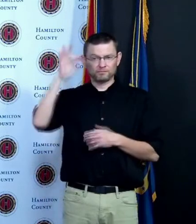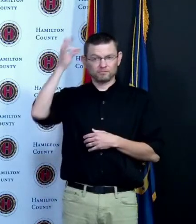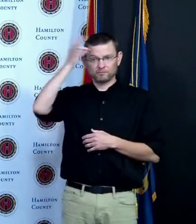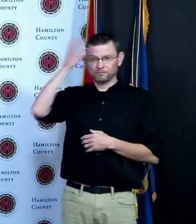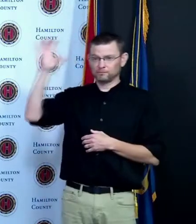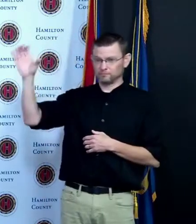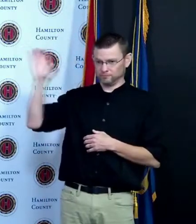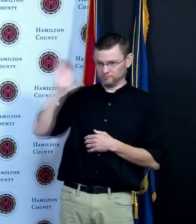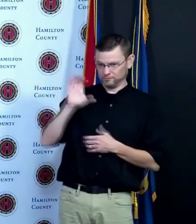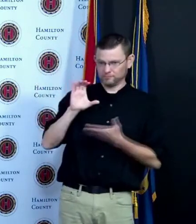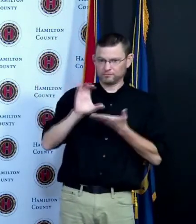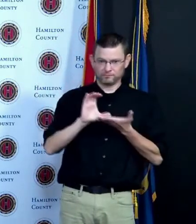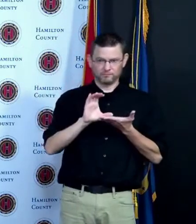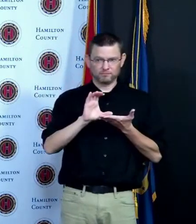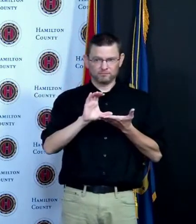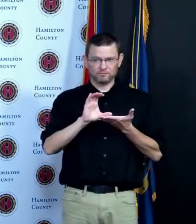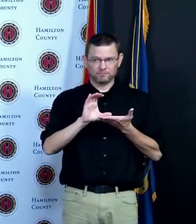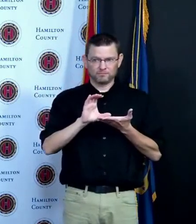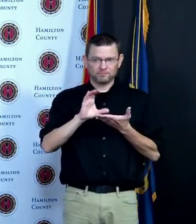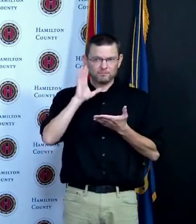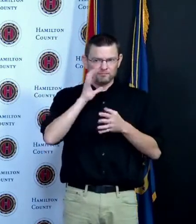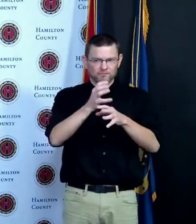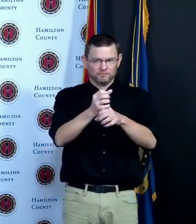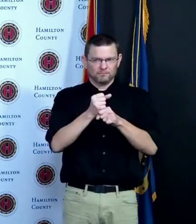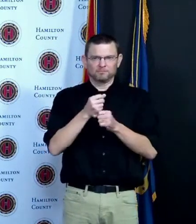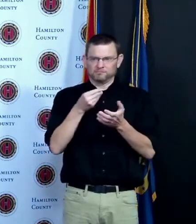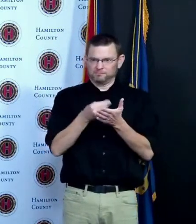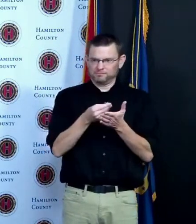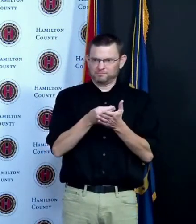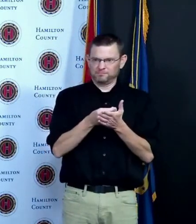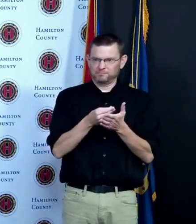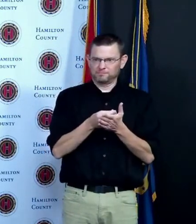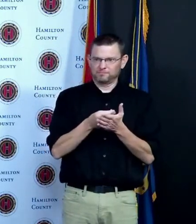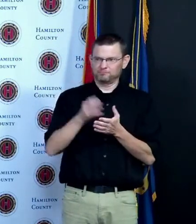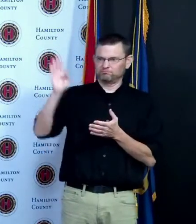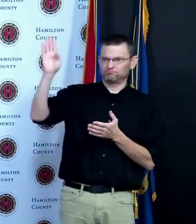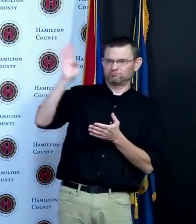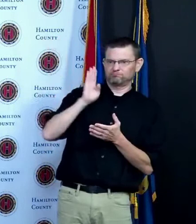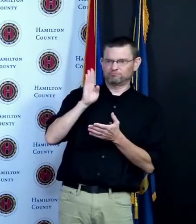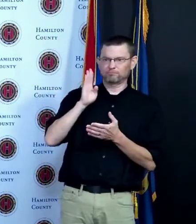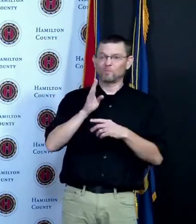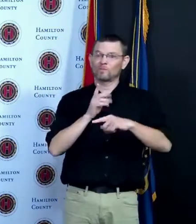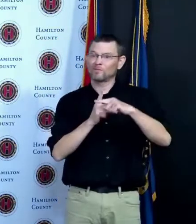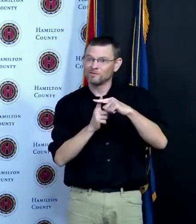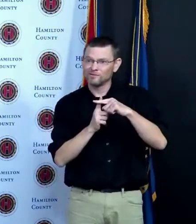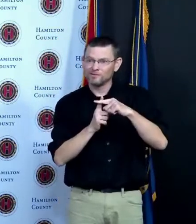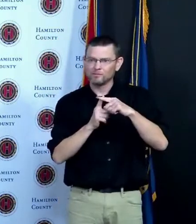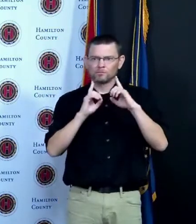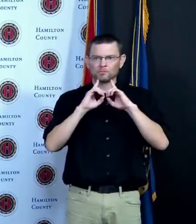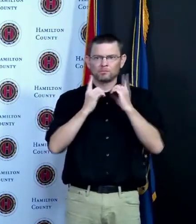get a direct allocation as we did last time and the guidance from Treasury is all coming to us